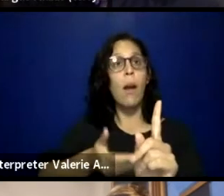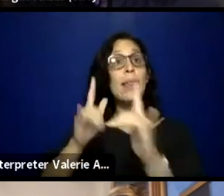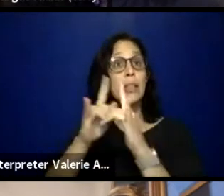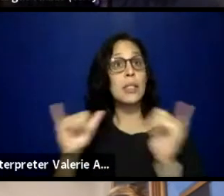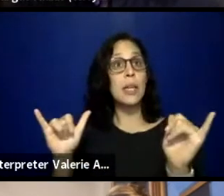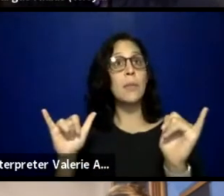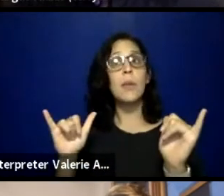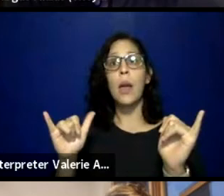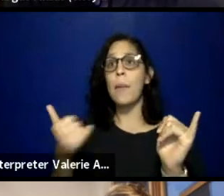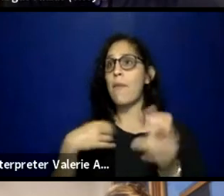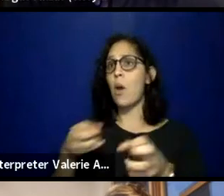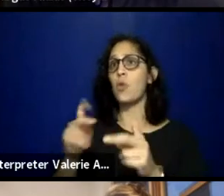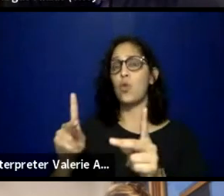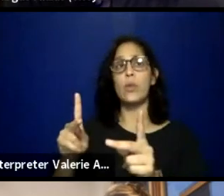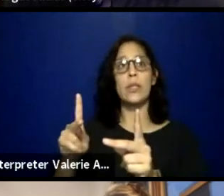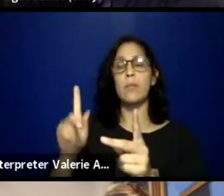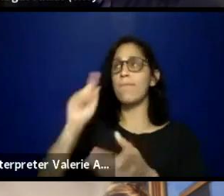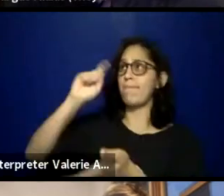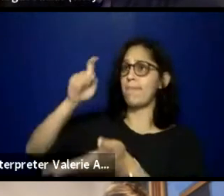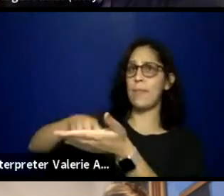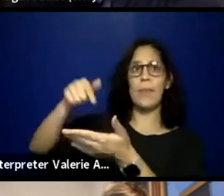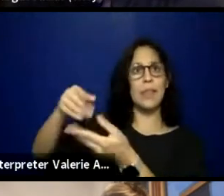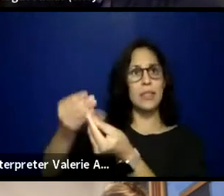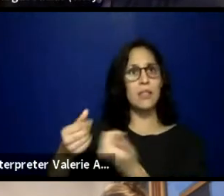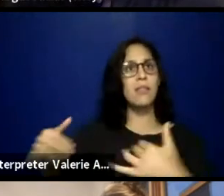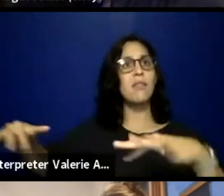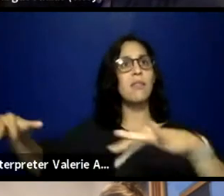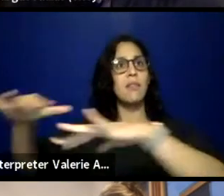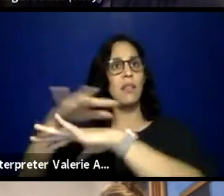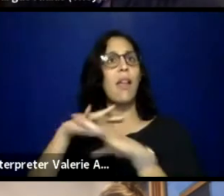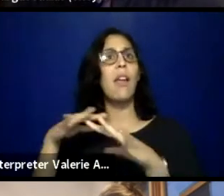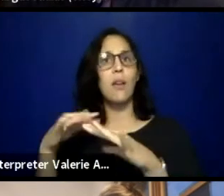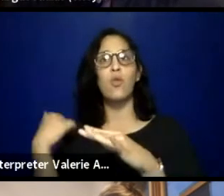and acknowledge the land that they are on as well